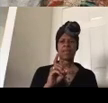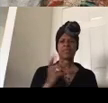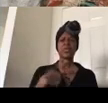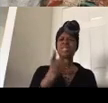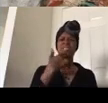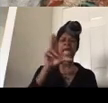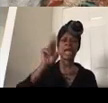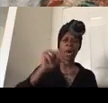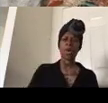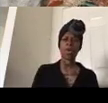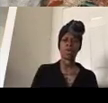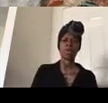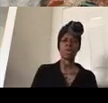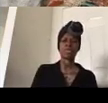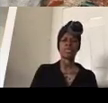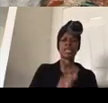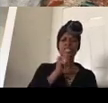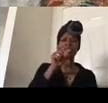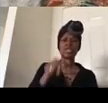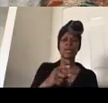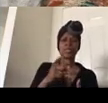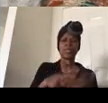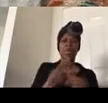that should not be what we spend our money on that does not